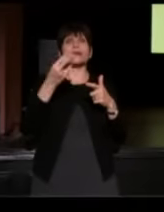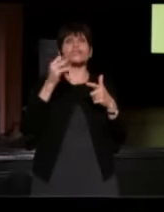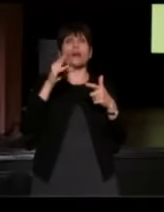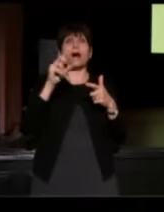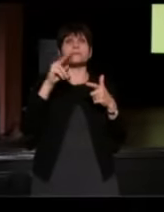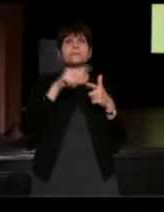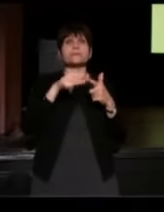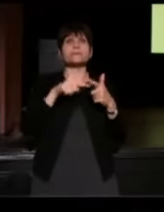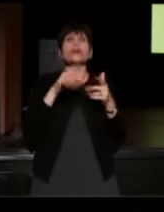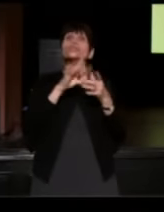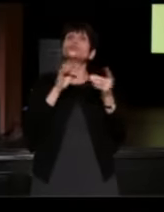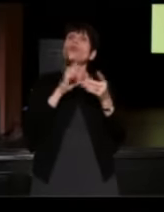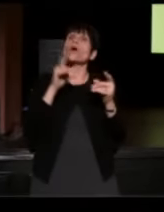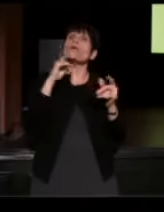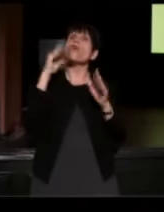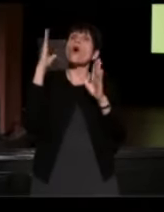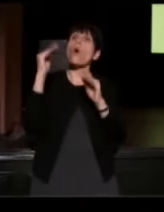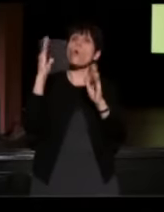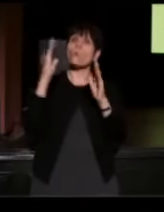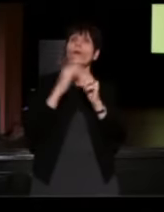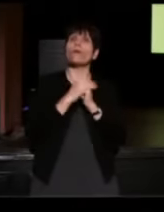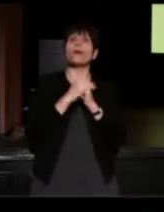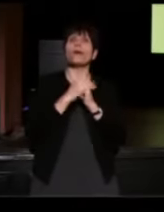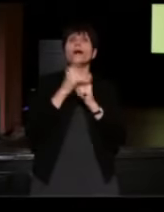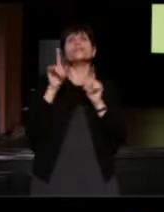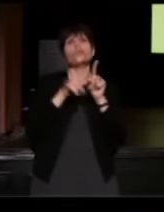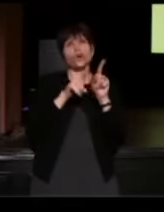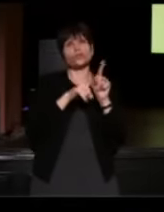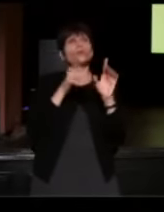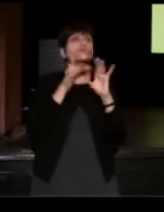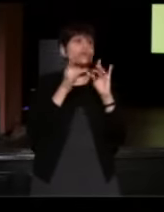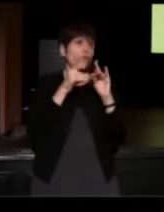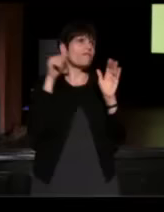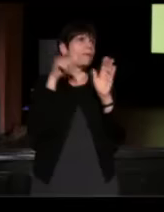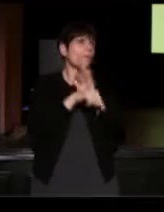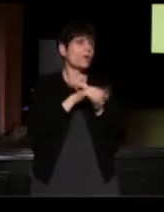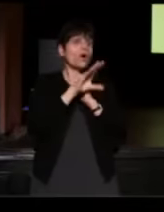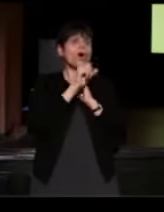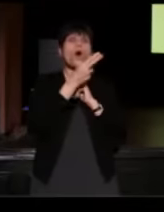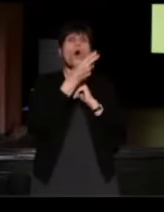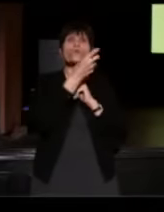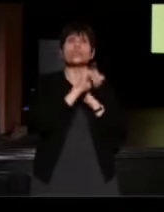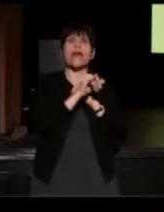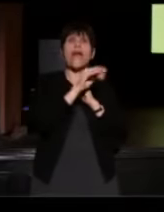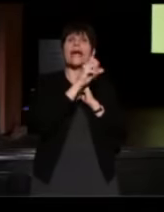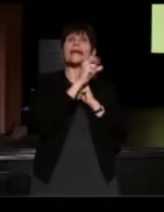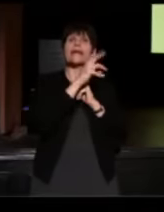It's also a story of a murder. Oshea Israel, when he was 16 years old